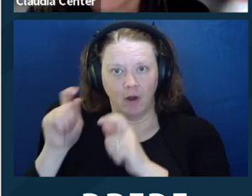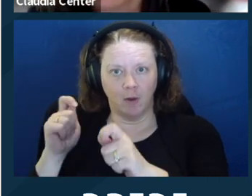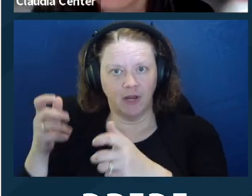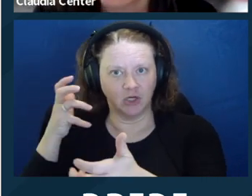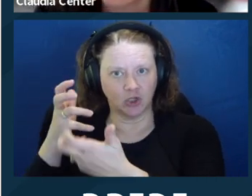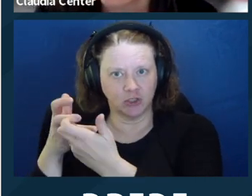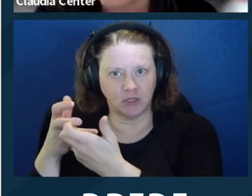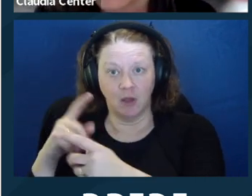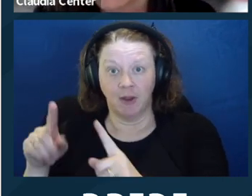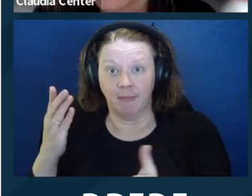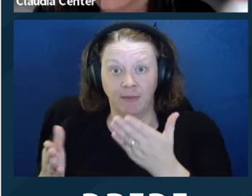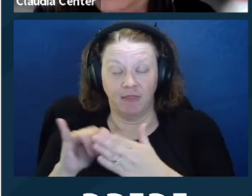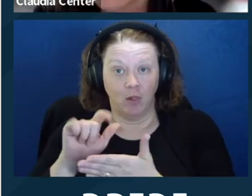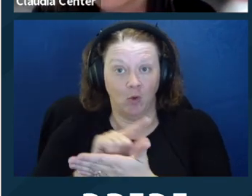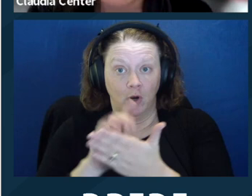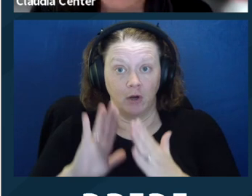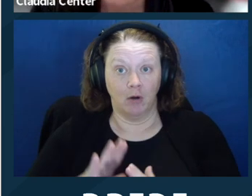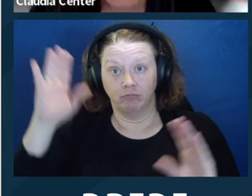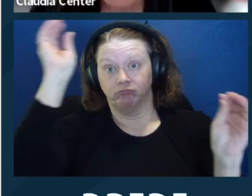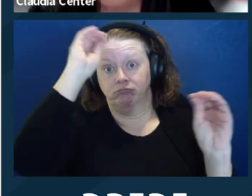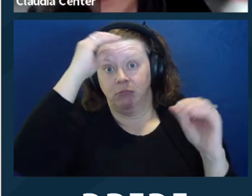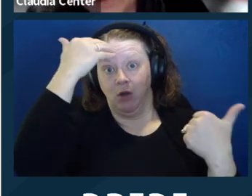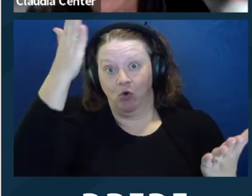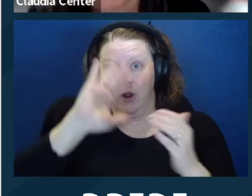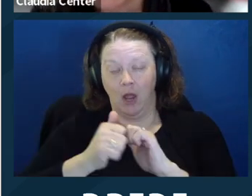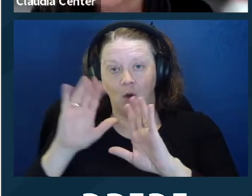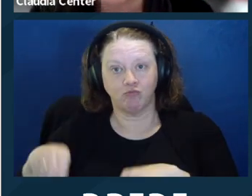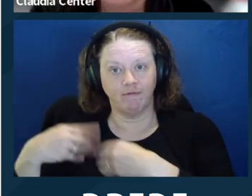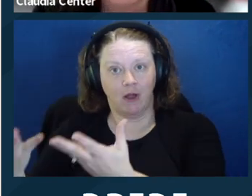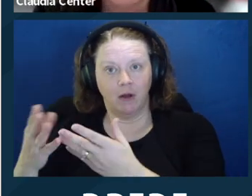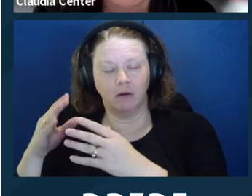the client has lost capacity. So that would be sort of a stereotype about someone who